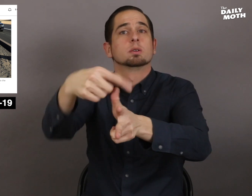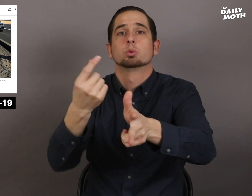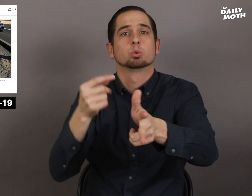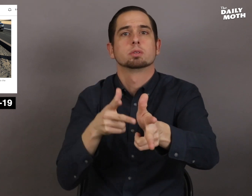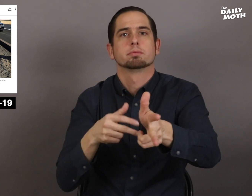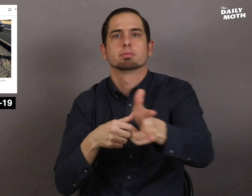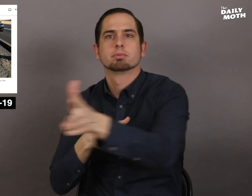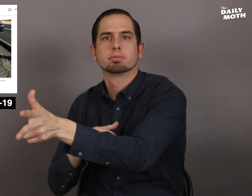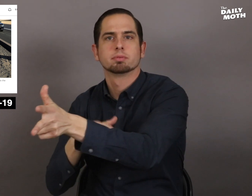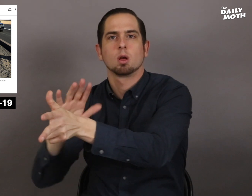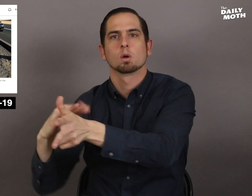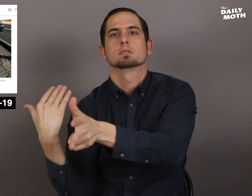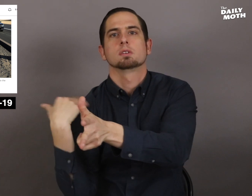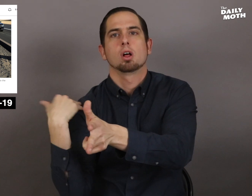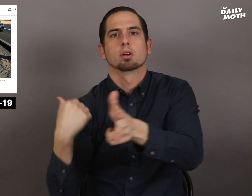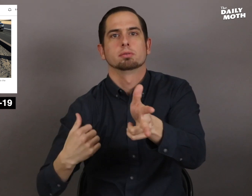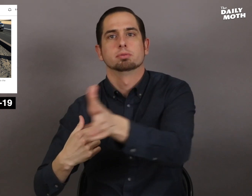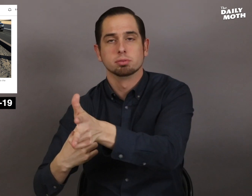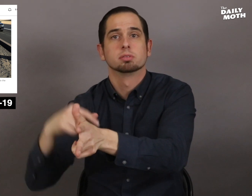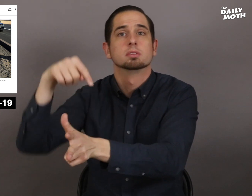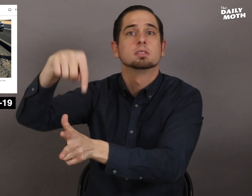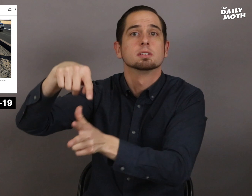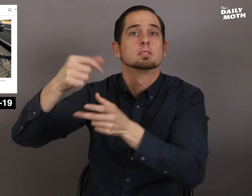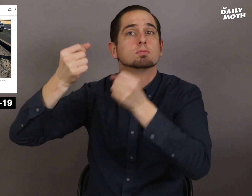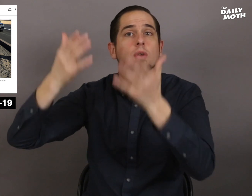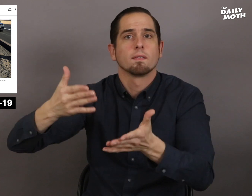only to see it stop on a shoulder.